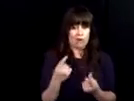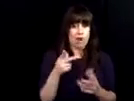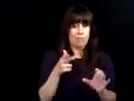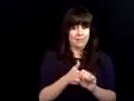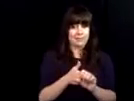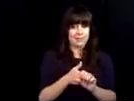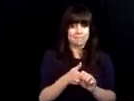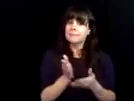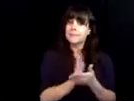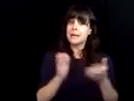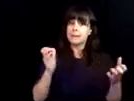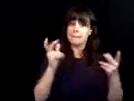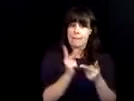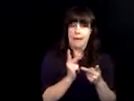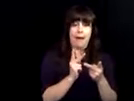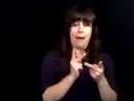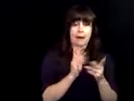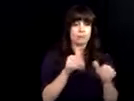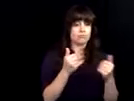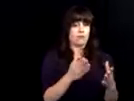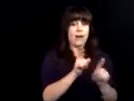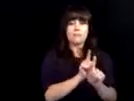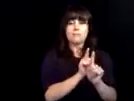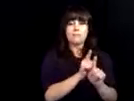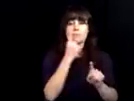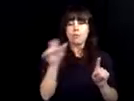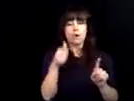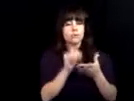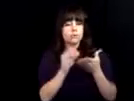in a row, almost 60 students participated